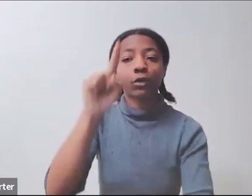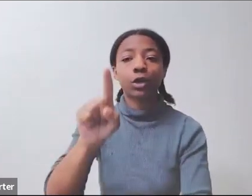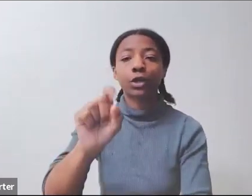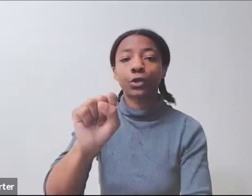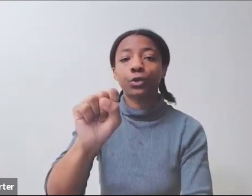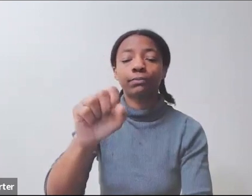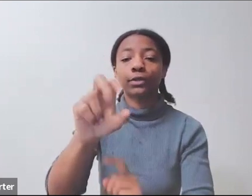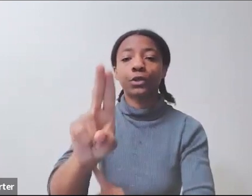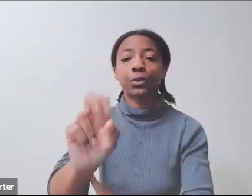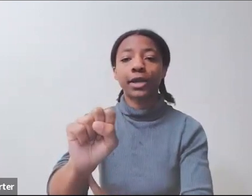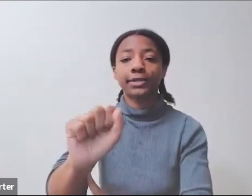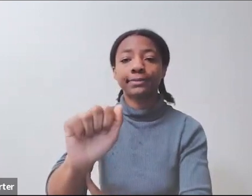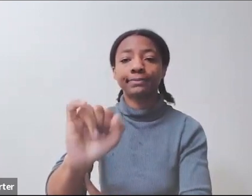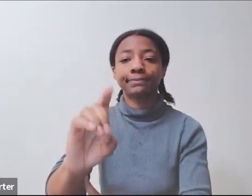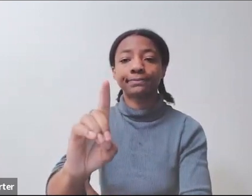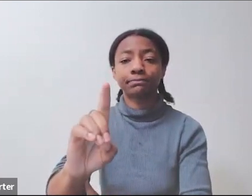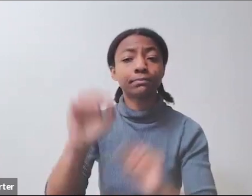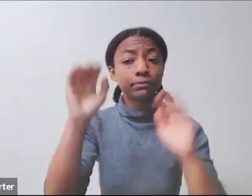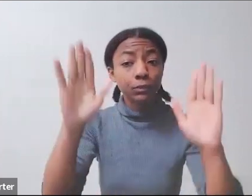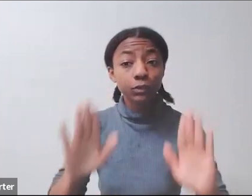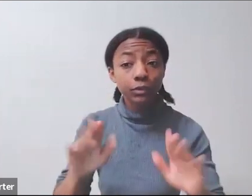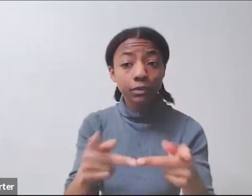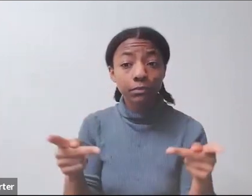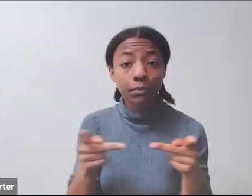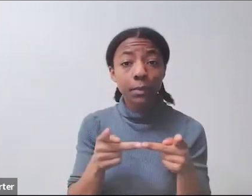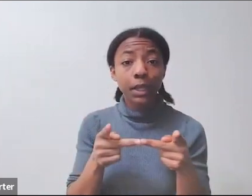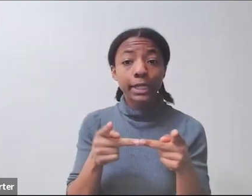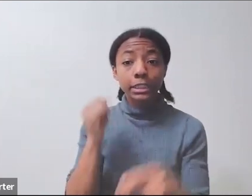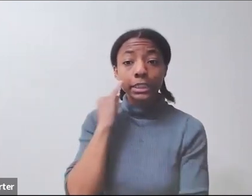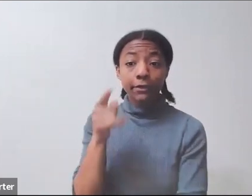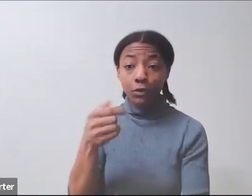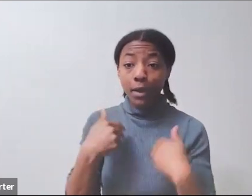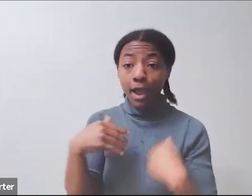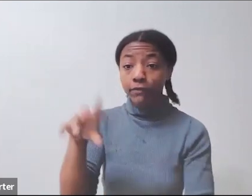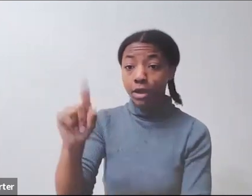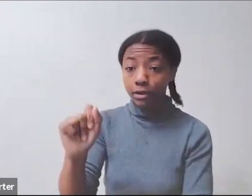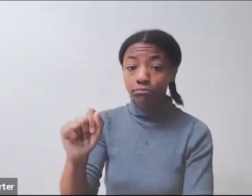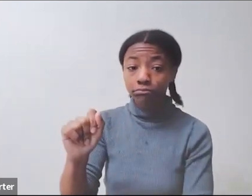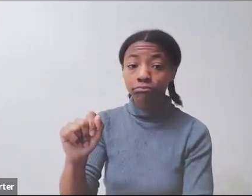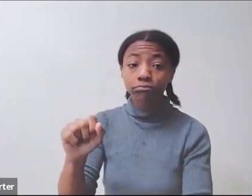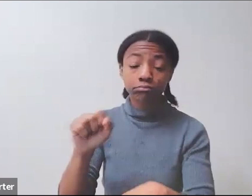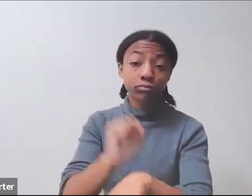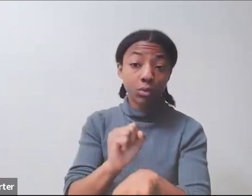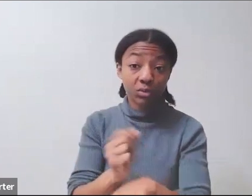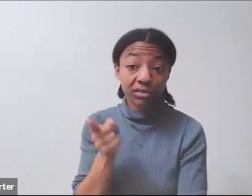to work for people with disabilities. I have a disability, I have aphasia and have found